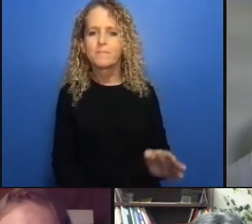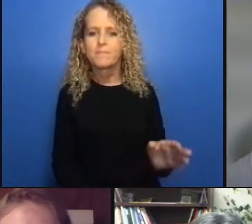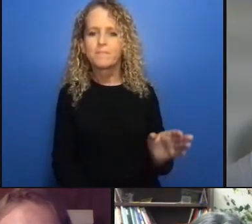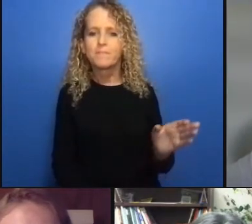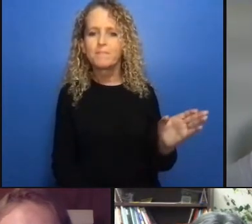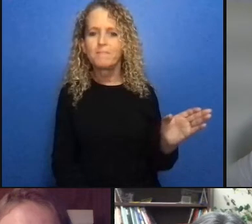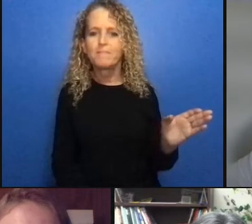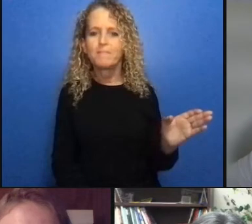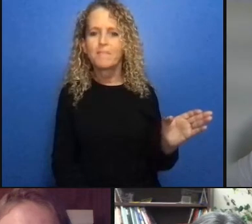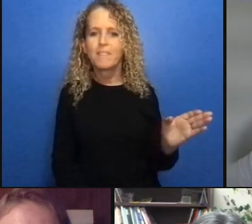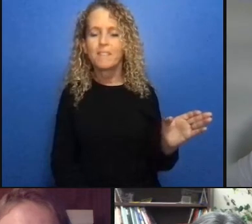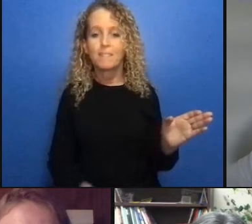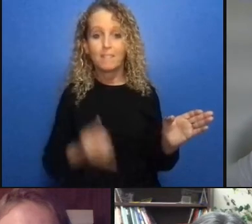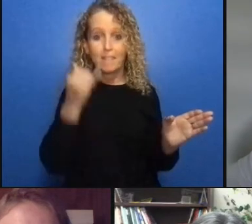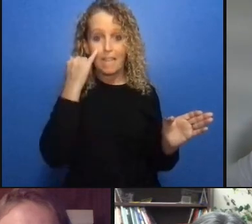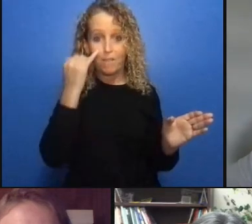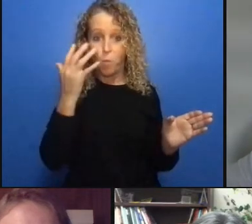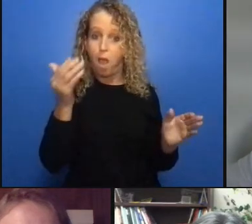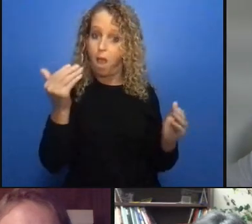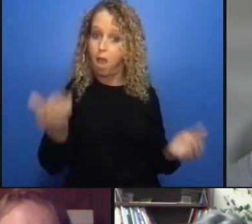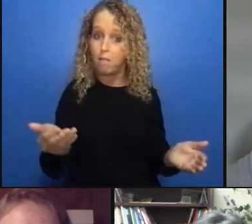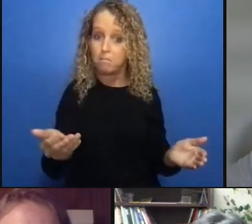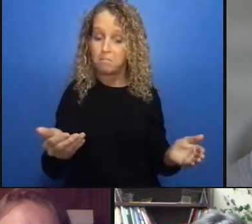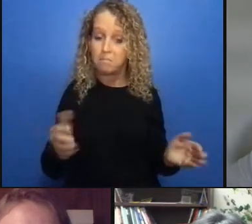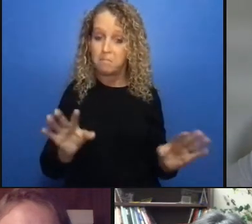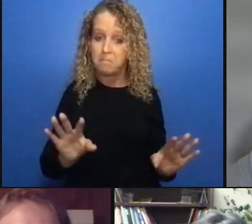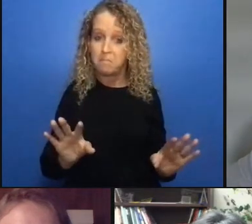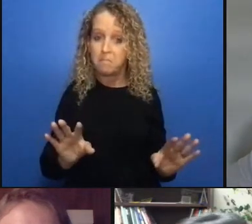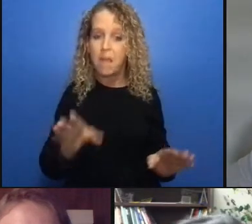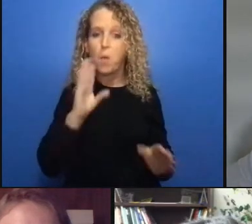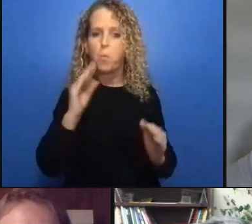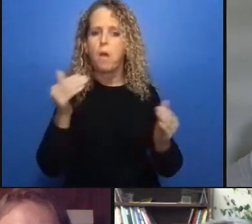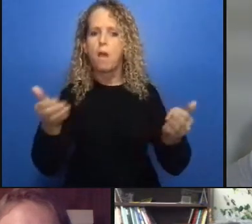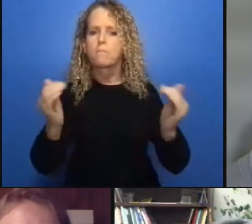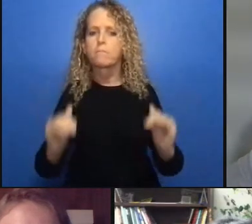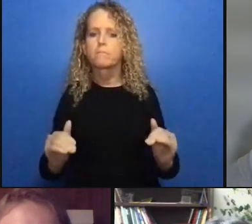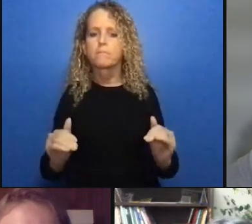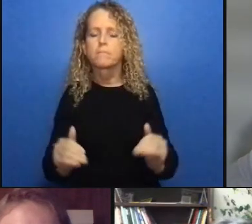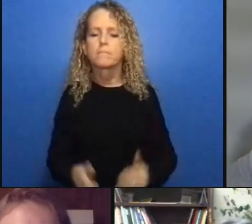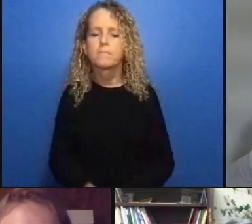the courts have been shut down for a few months during the pandemic so sentences have slowed down